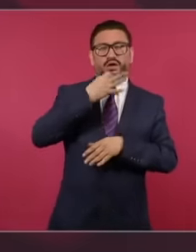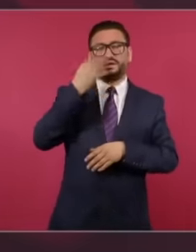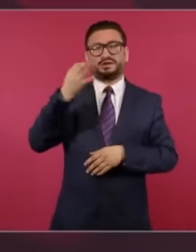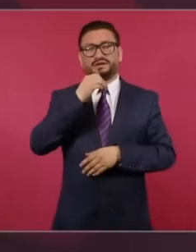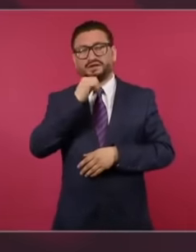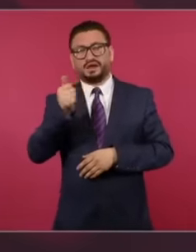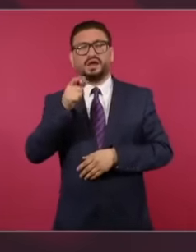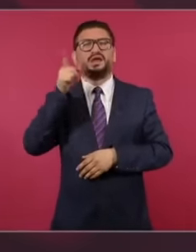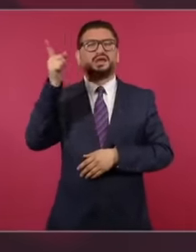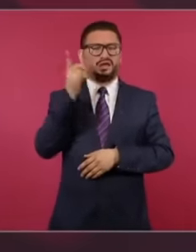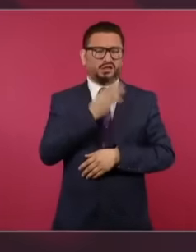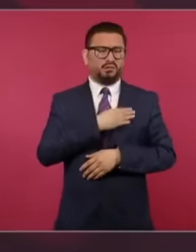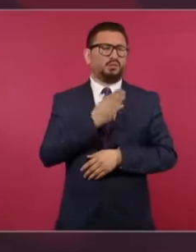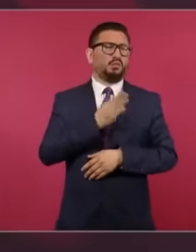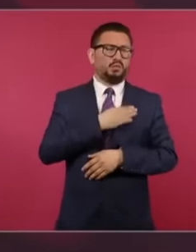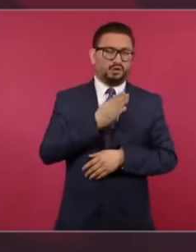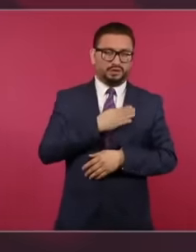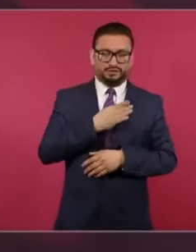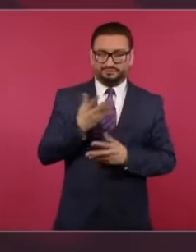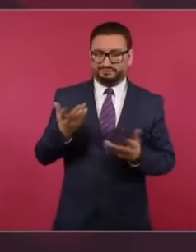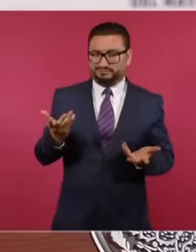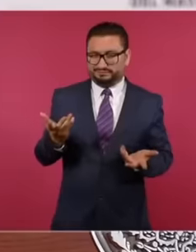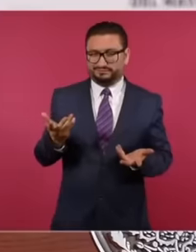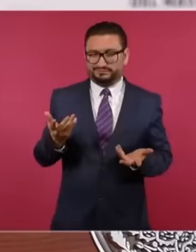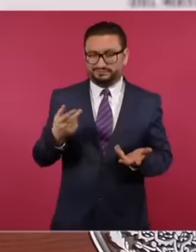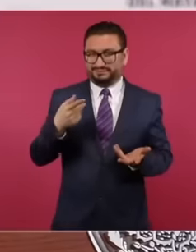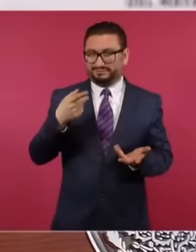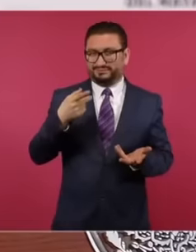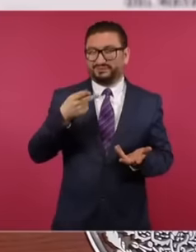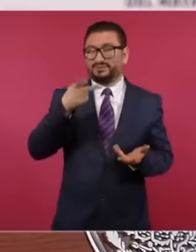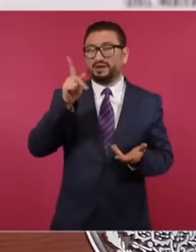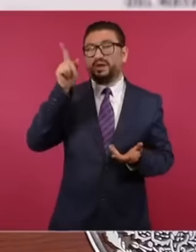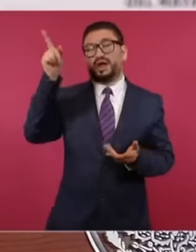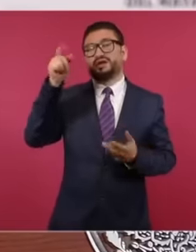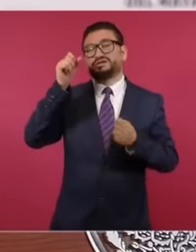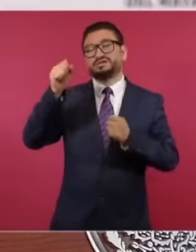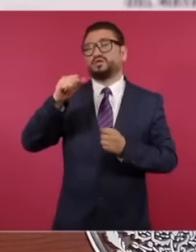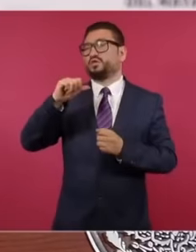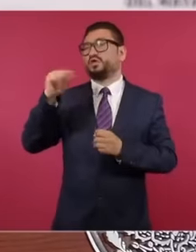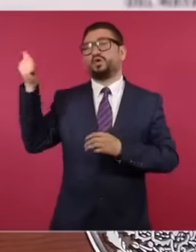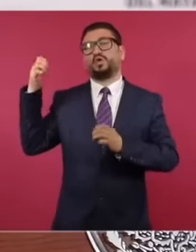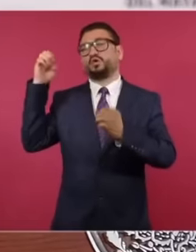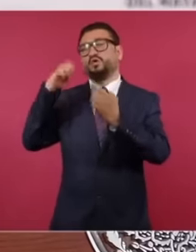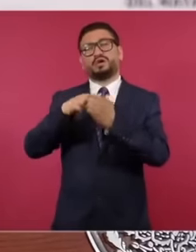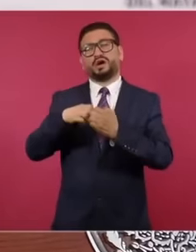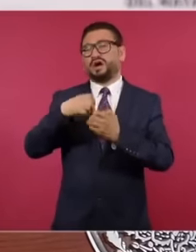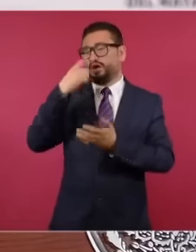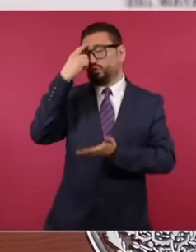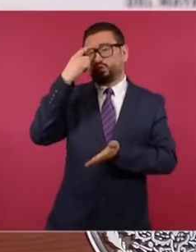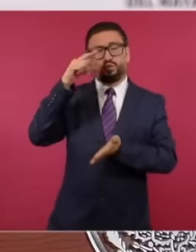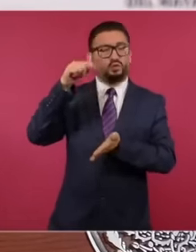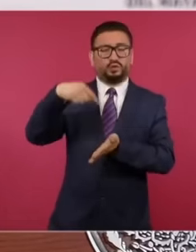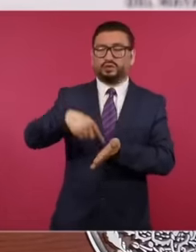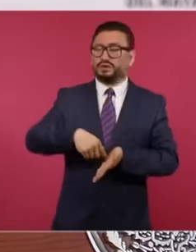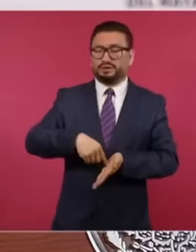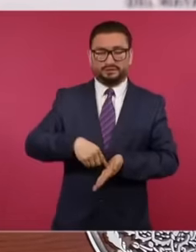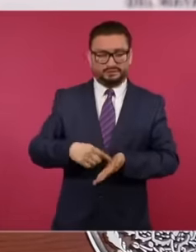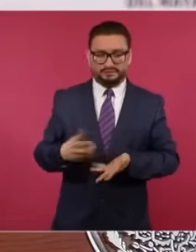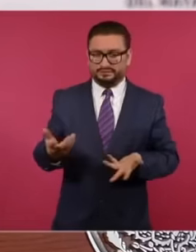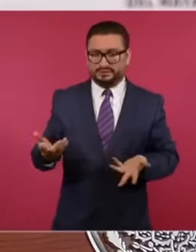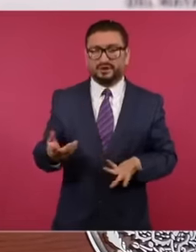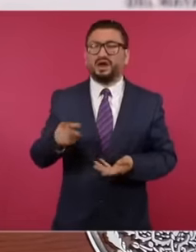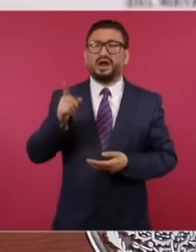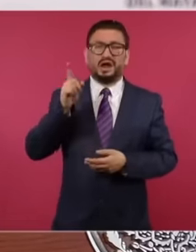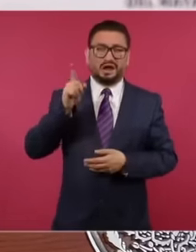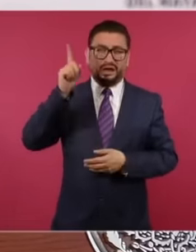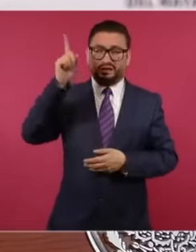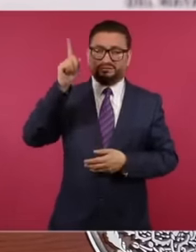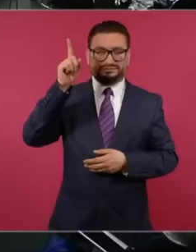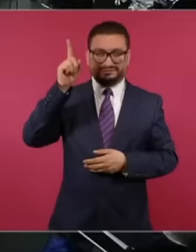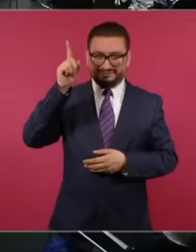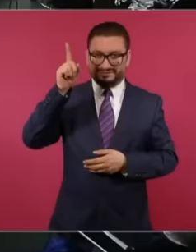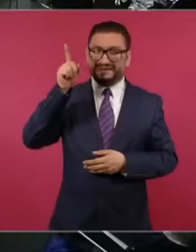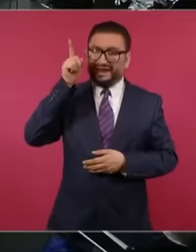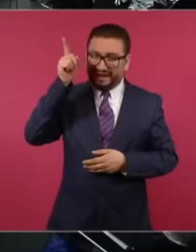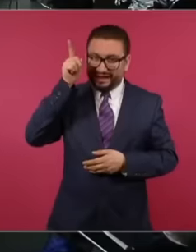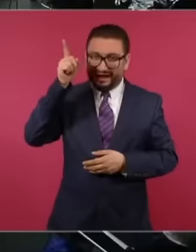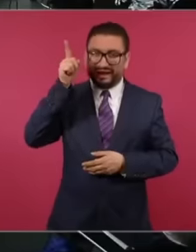good intentions, but they're deceiving him, no no no no no no, it's not from the top down, so